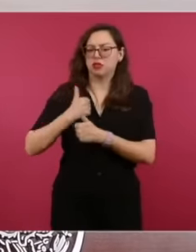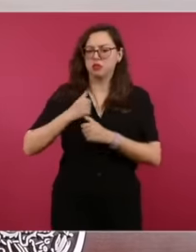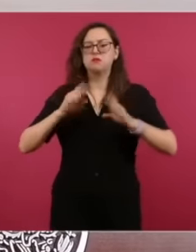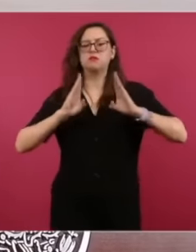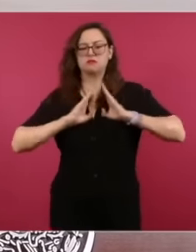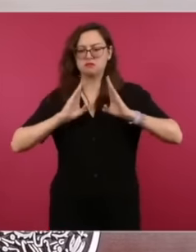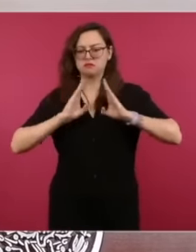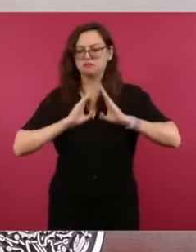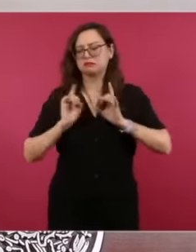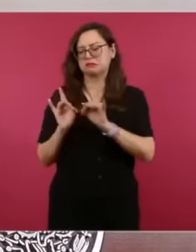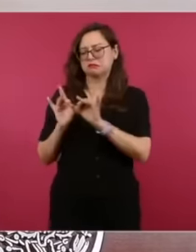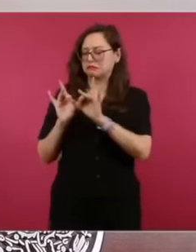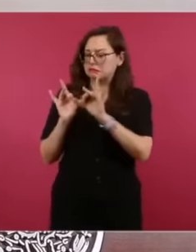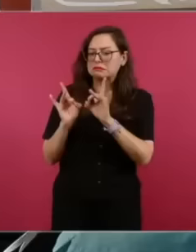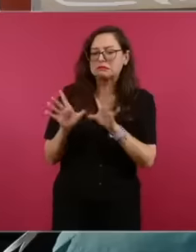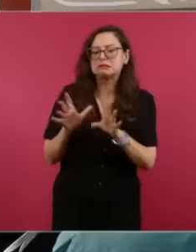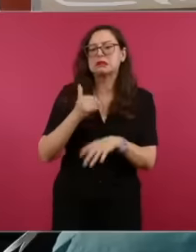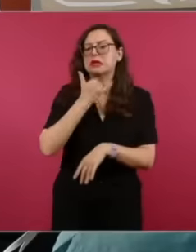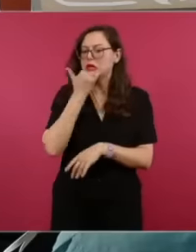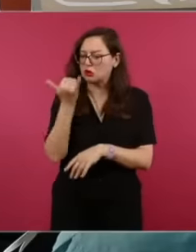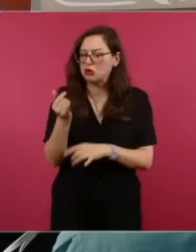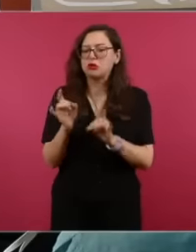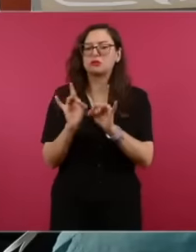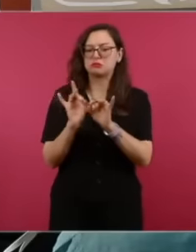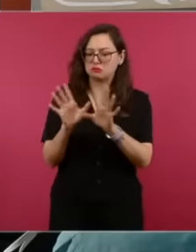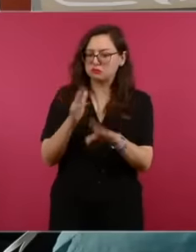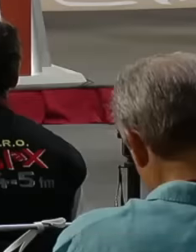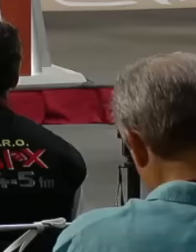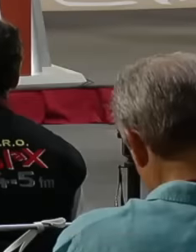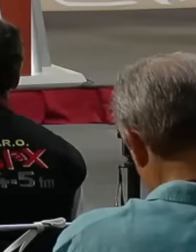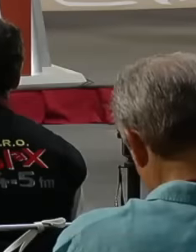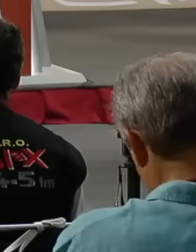mistakes have been made, but notice one thing that is not said,